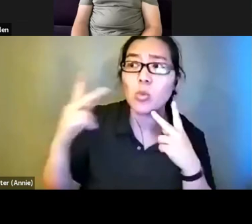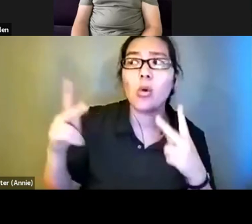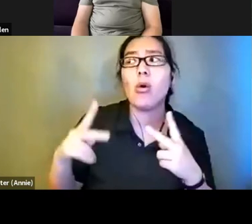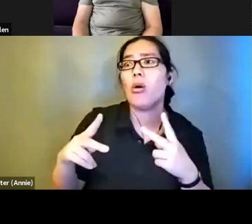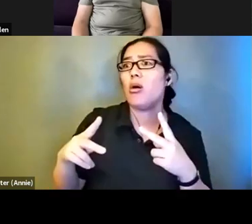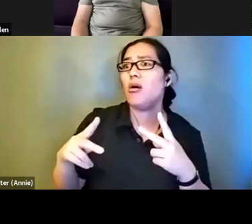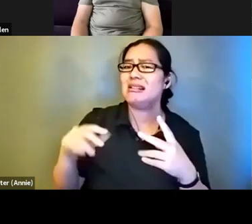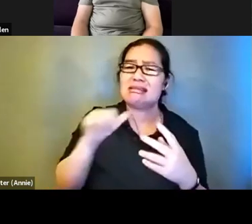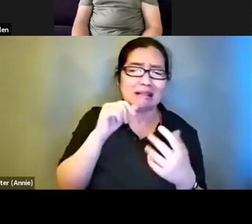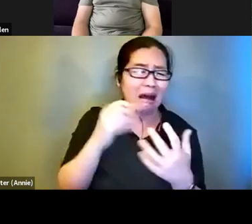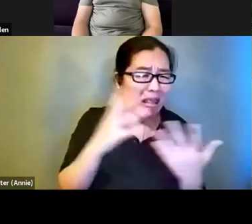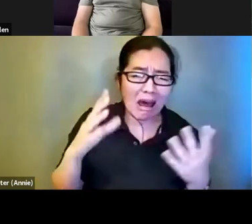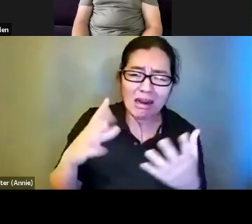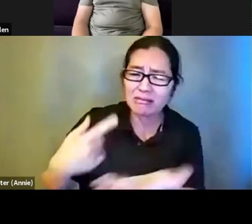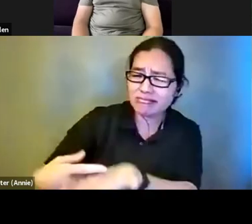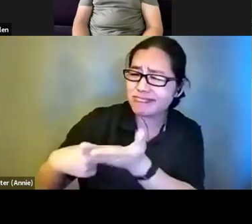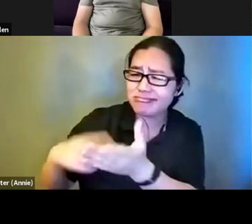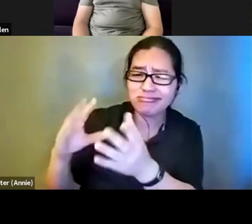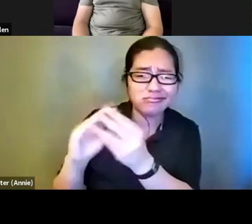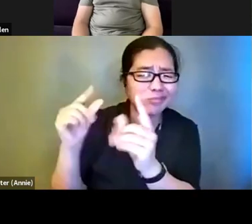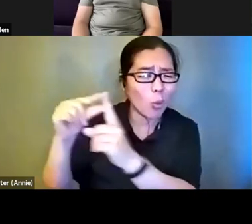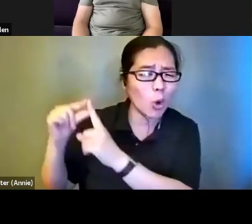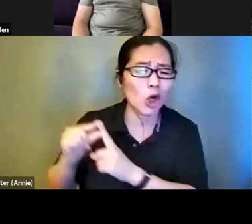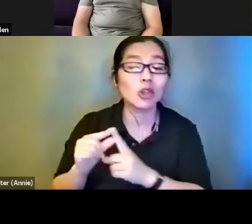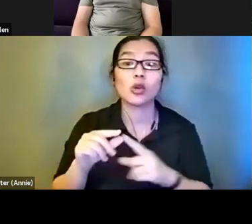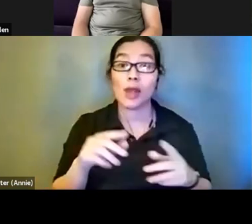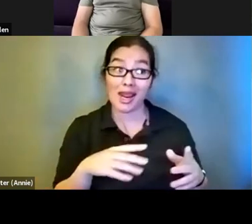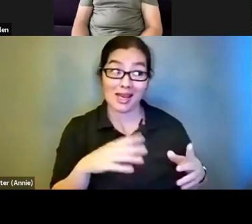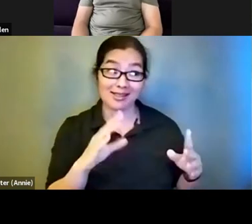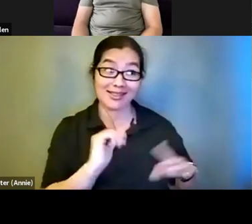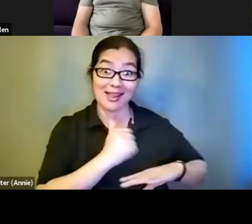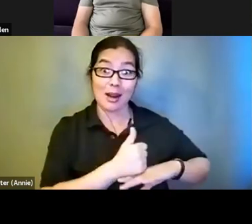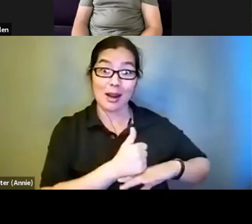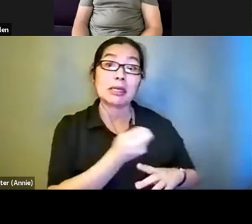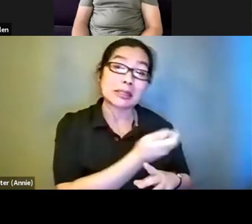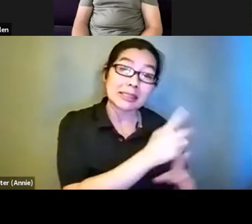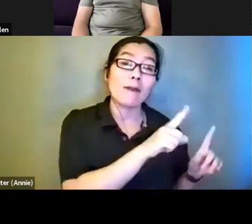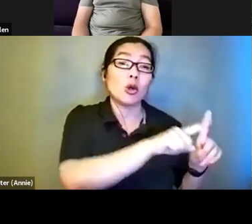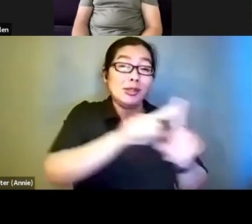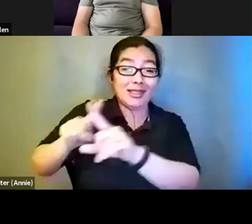. Some of which were very much telling you what you were seeing